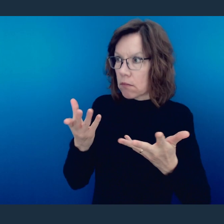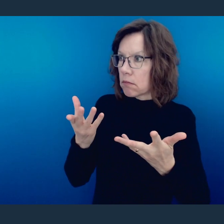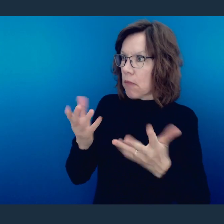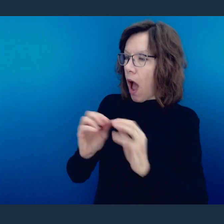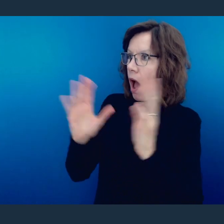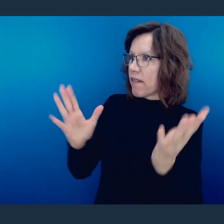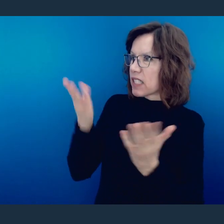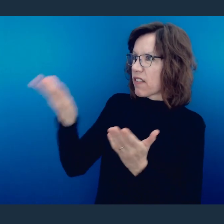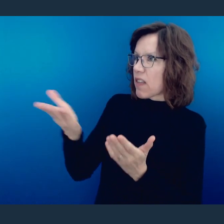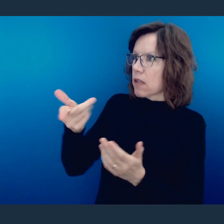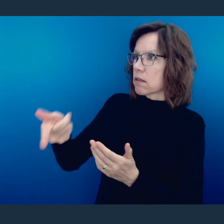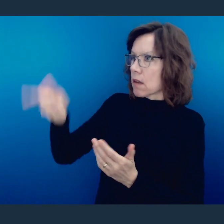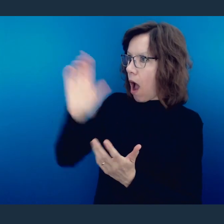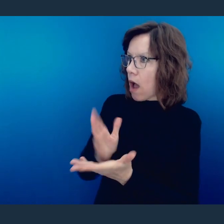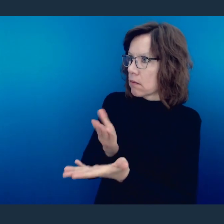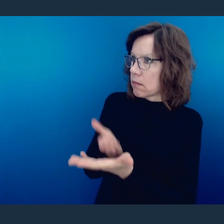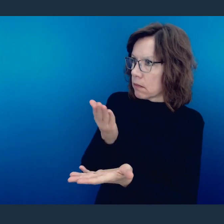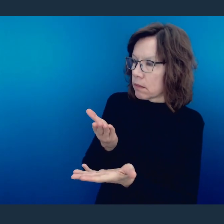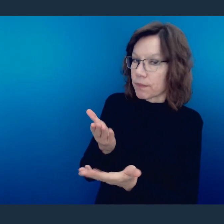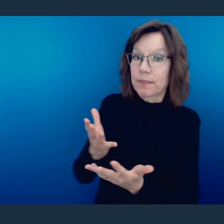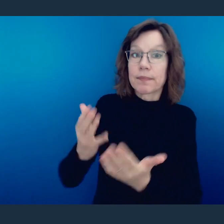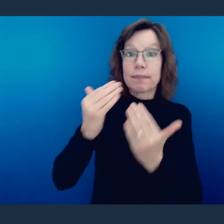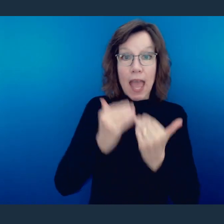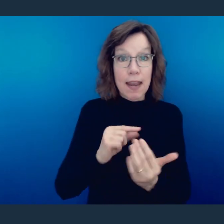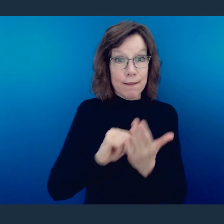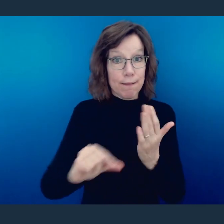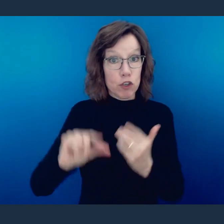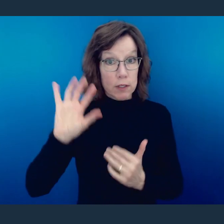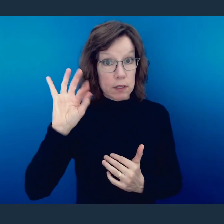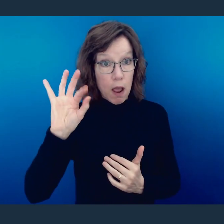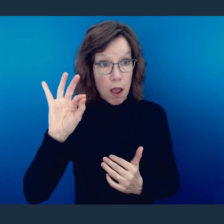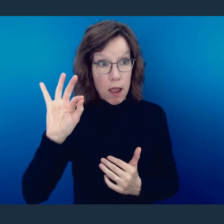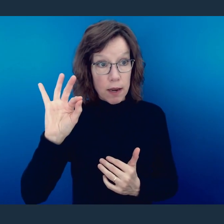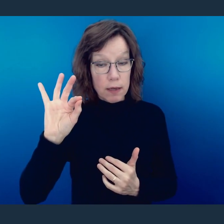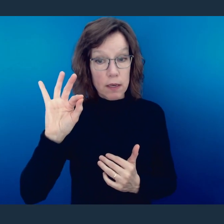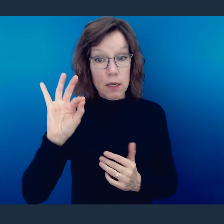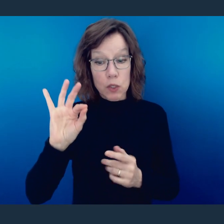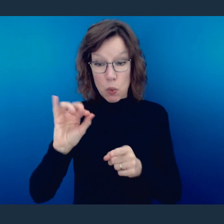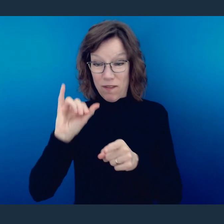that He is God. And yet in verse 9, the Bible says, "And,"